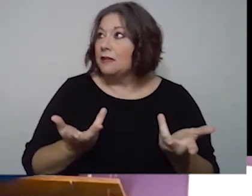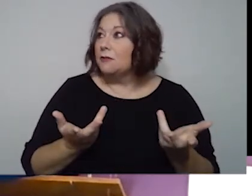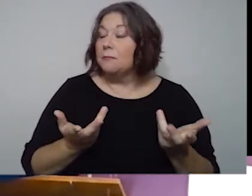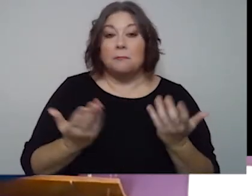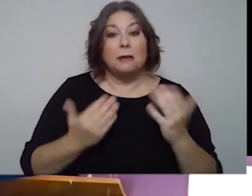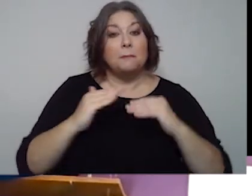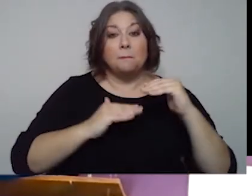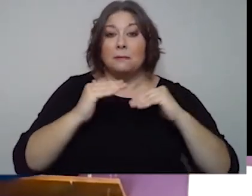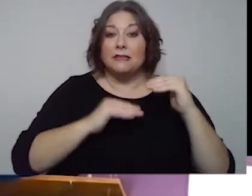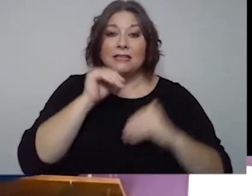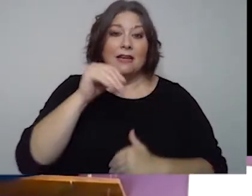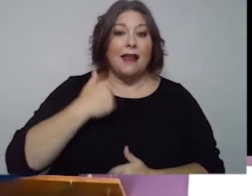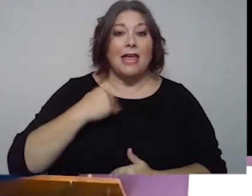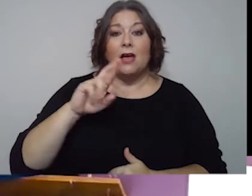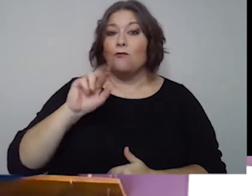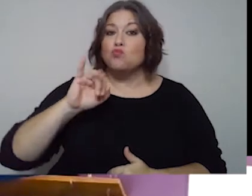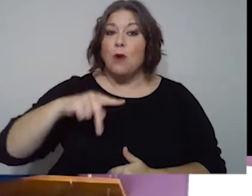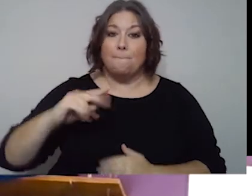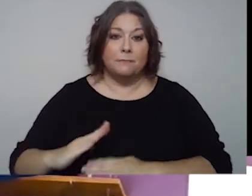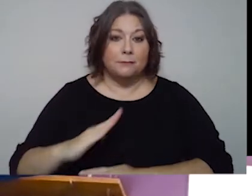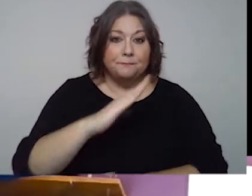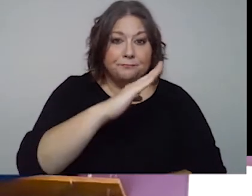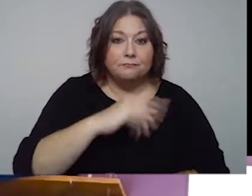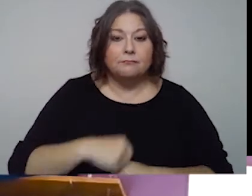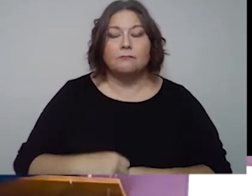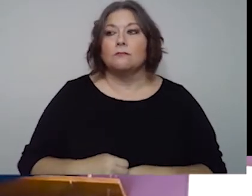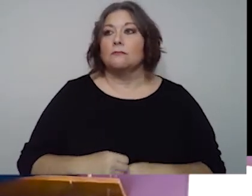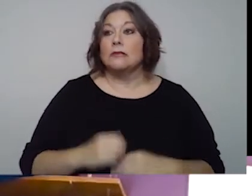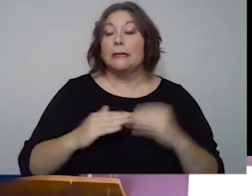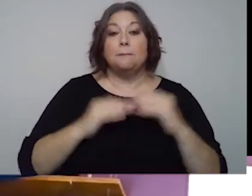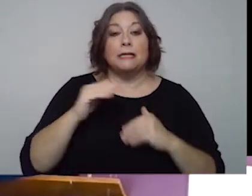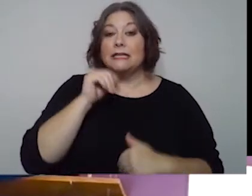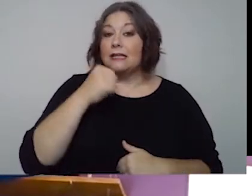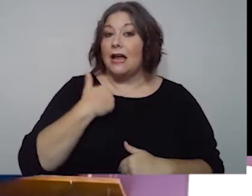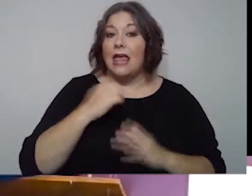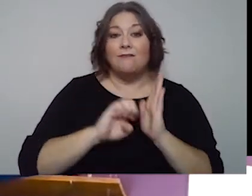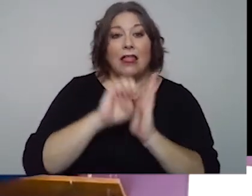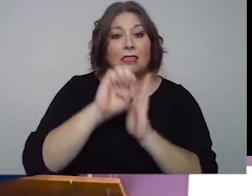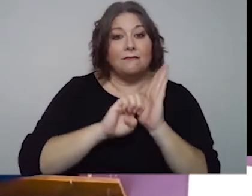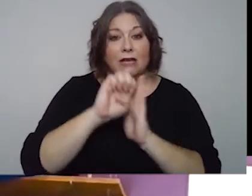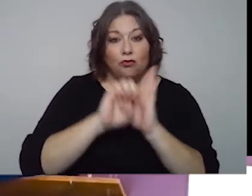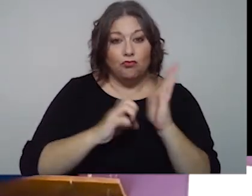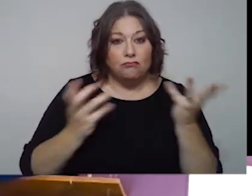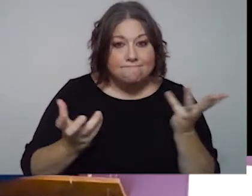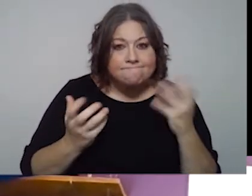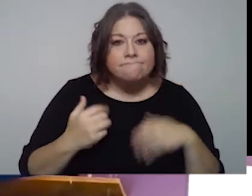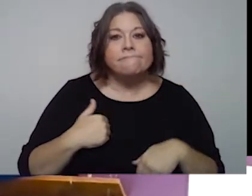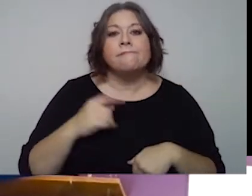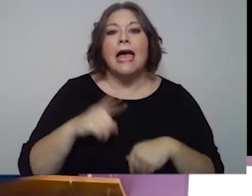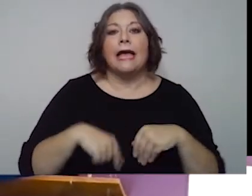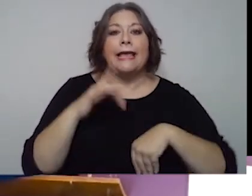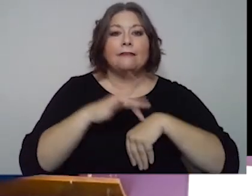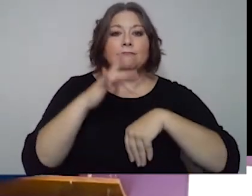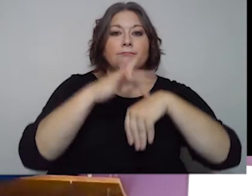doesn't have a ramp; a building that doesn't have an elevator in it, so I can't access all floors.